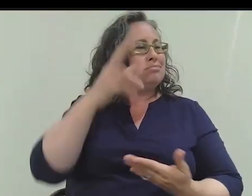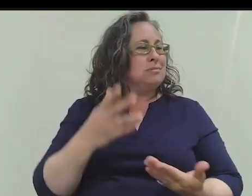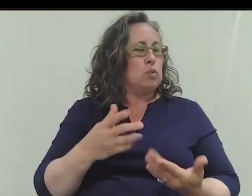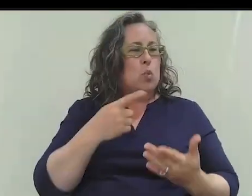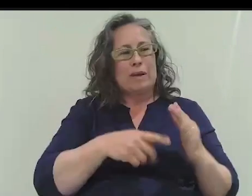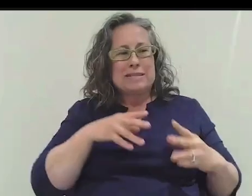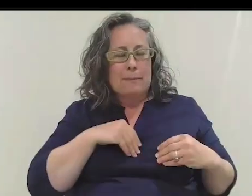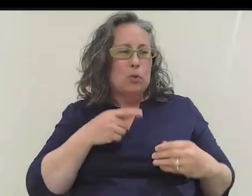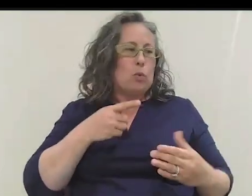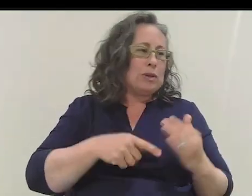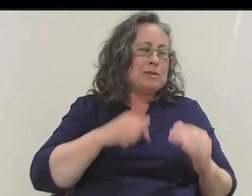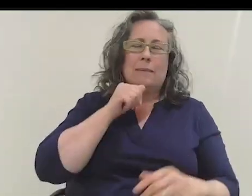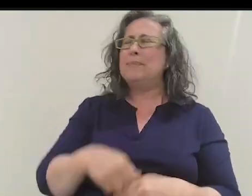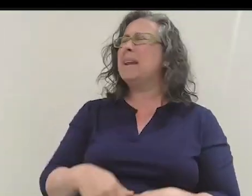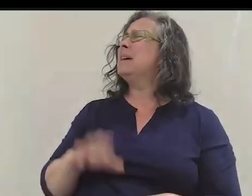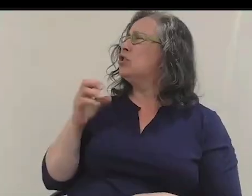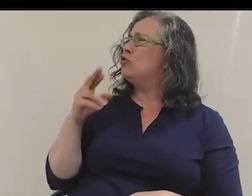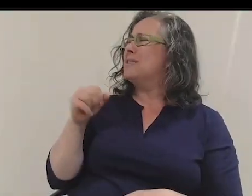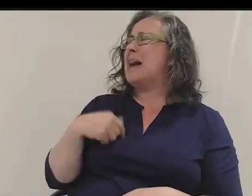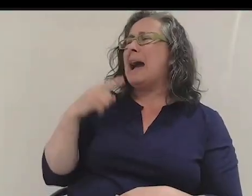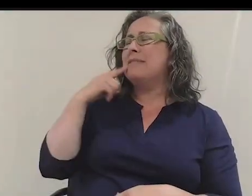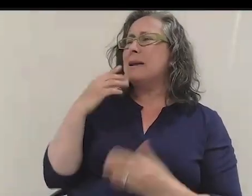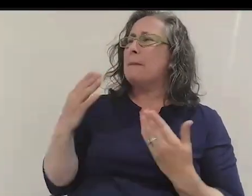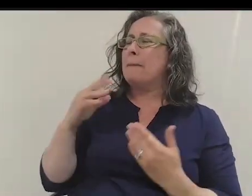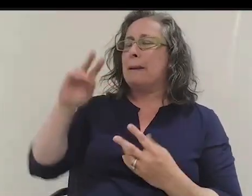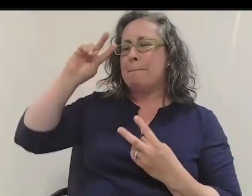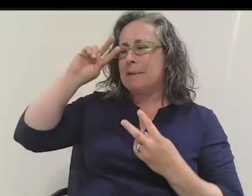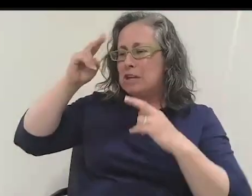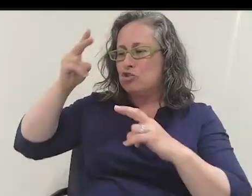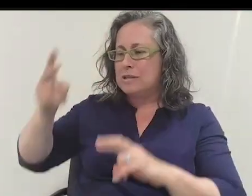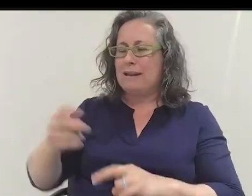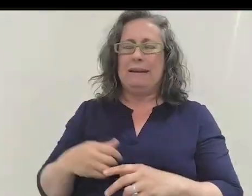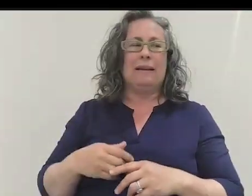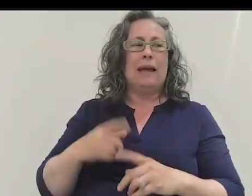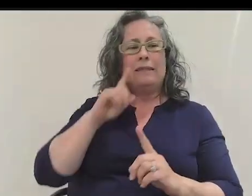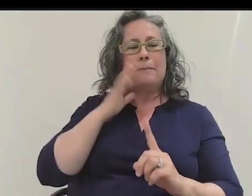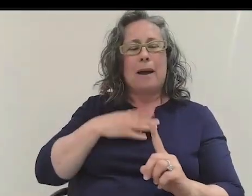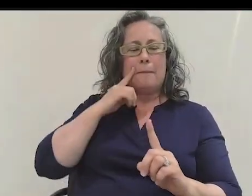Well, I think maybe it was more just a misunderstanding I had. I think my point there was that it was a misconception,